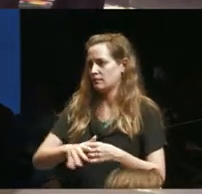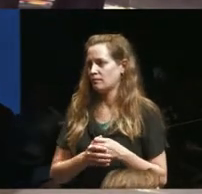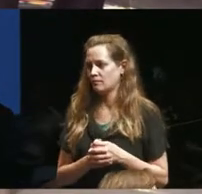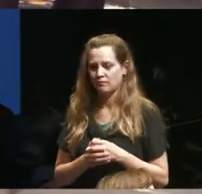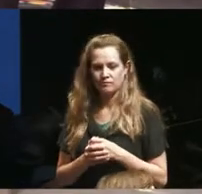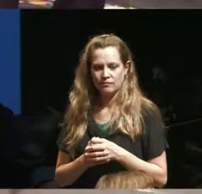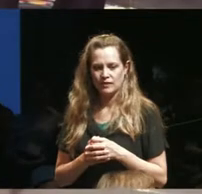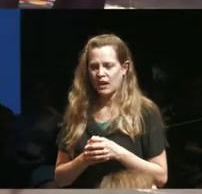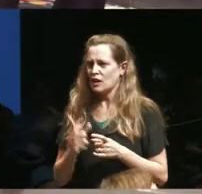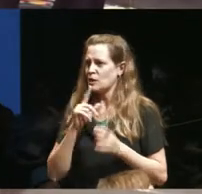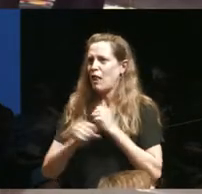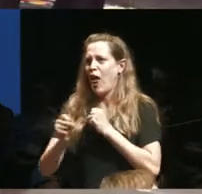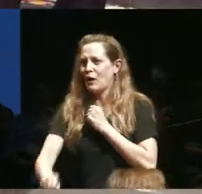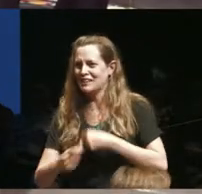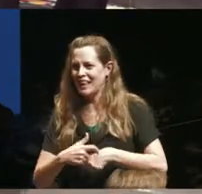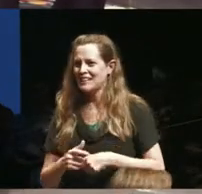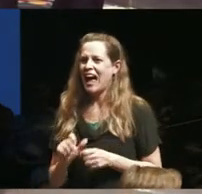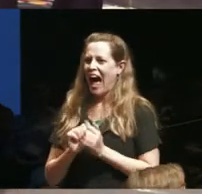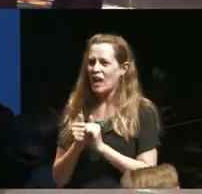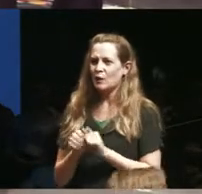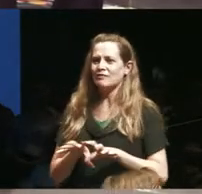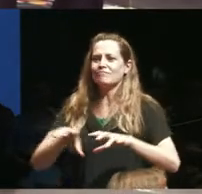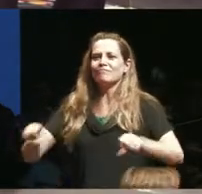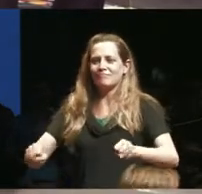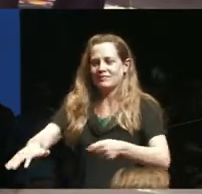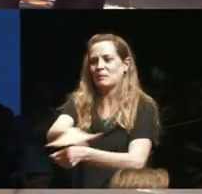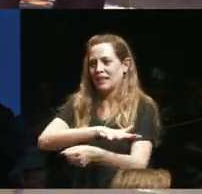took a while to get there how do we take up space in the midst of perceived